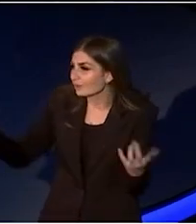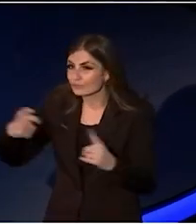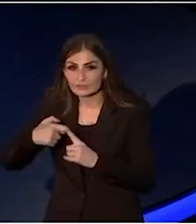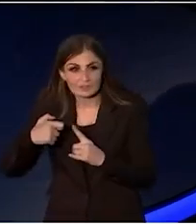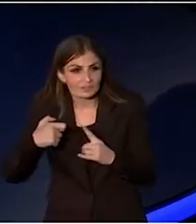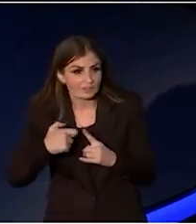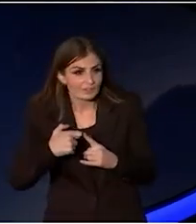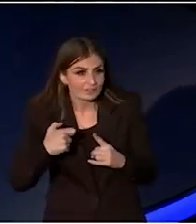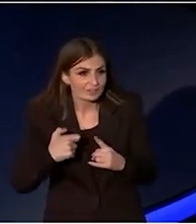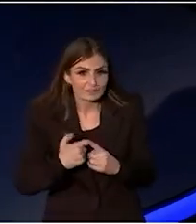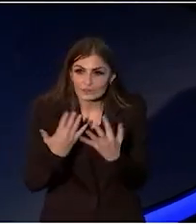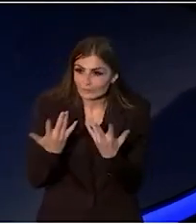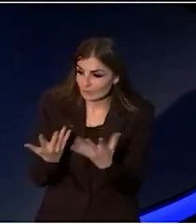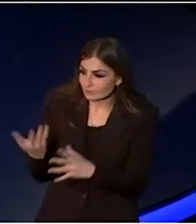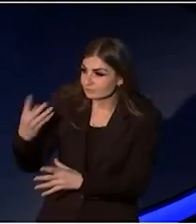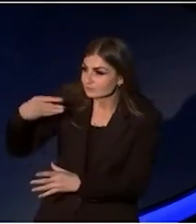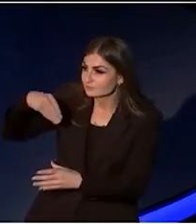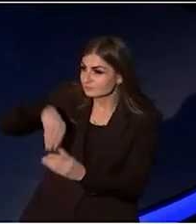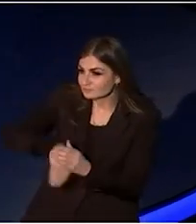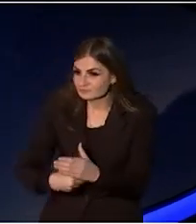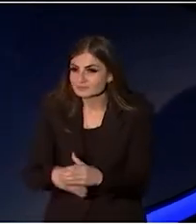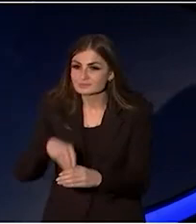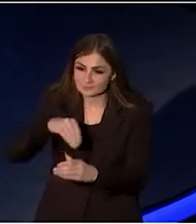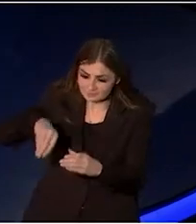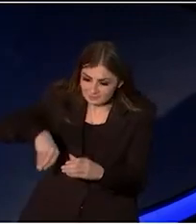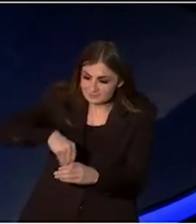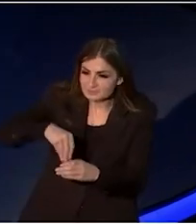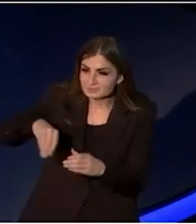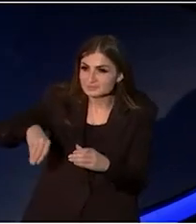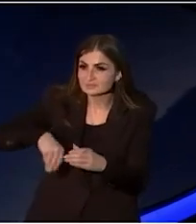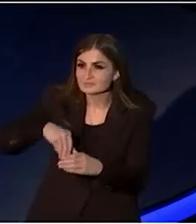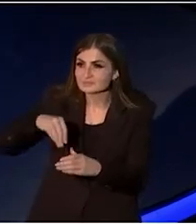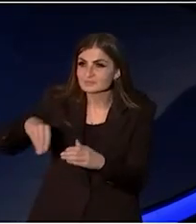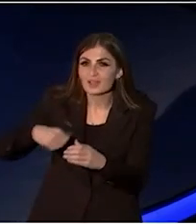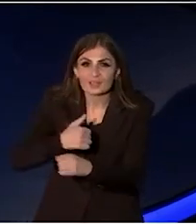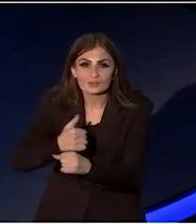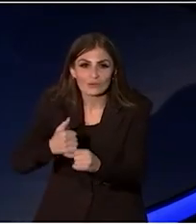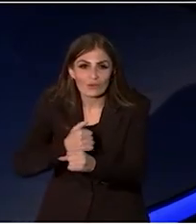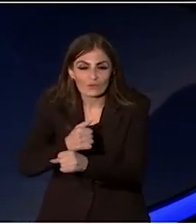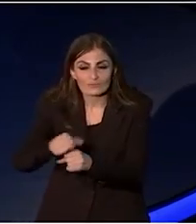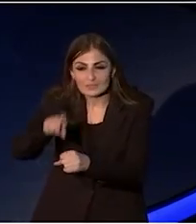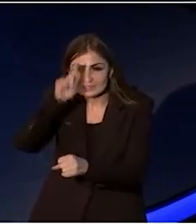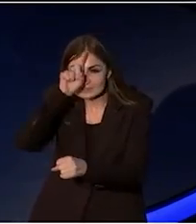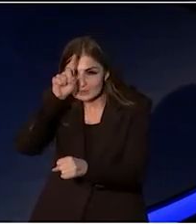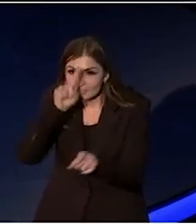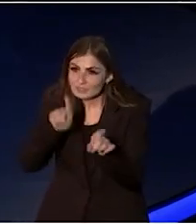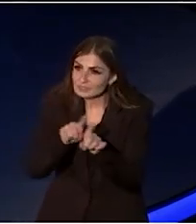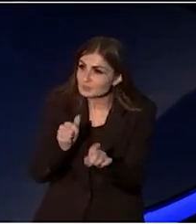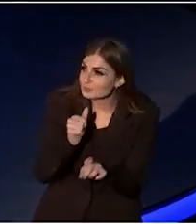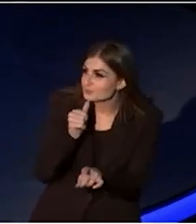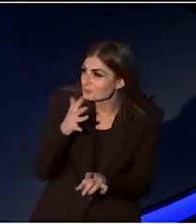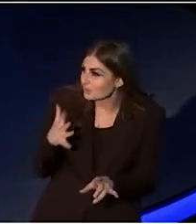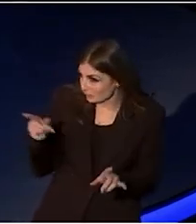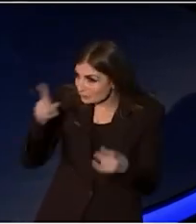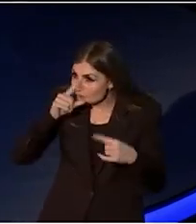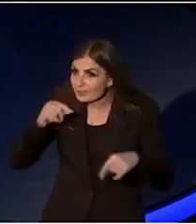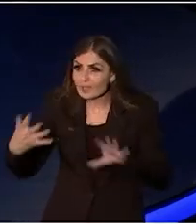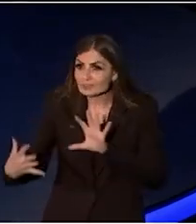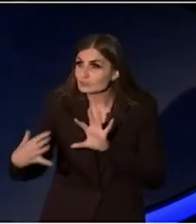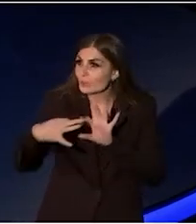Fingers are dipped into Turkish coffee to sweeten it in jest And you can have this cardamom indulgence, too.